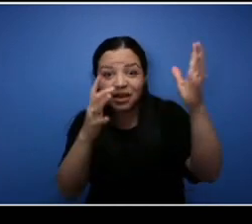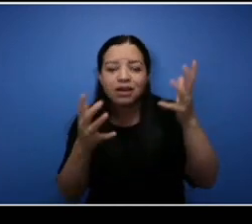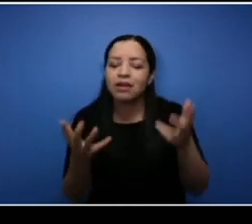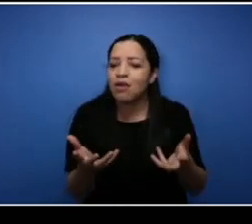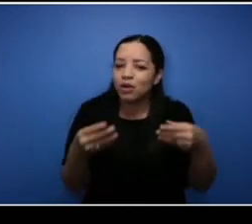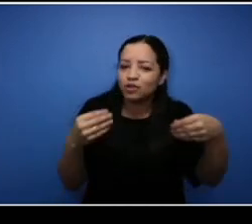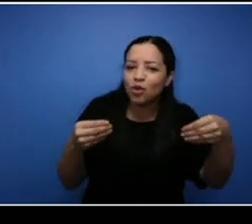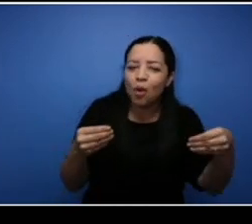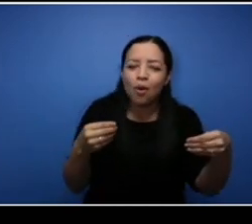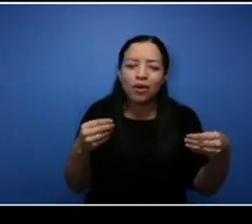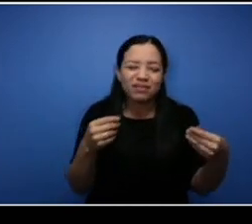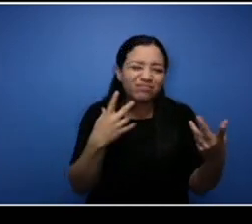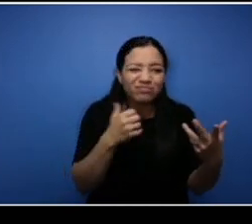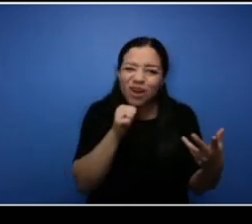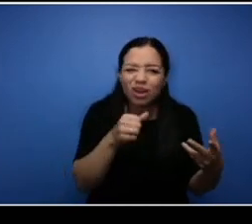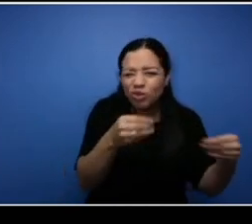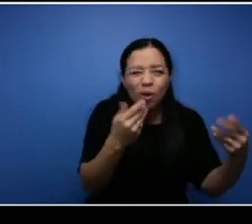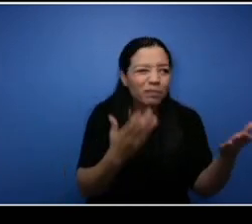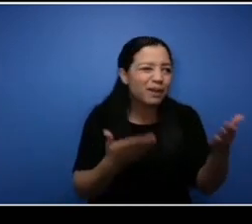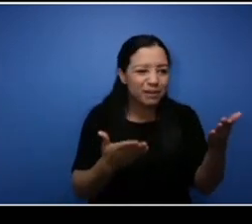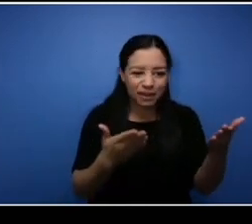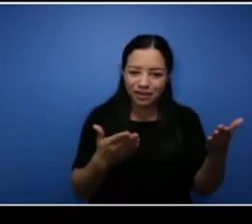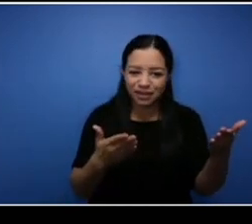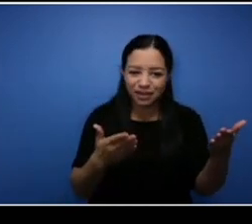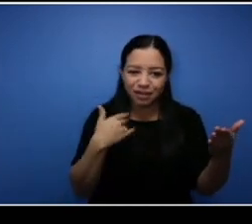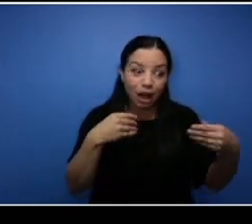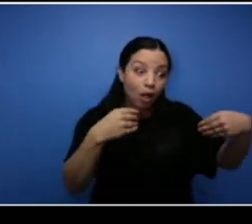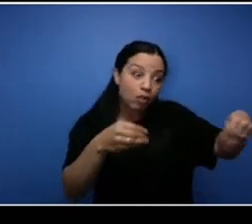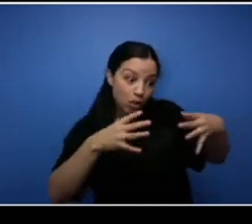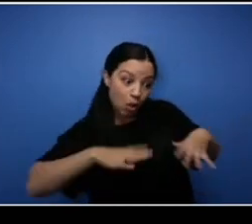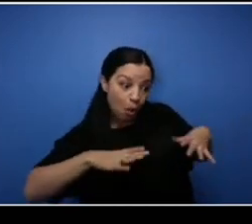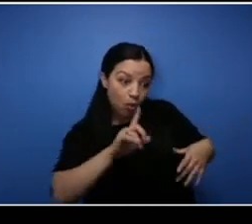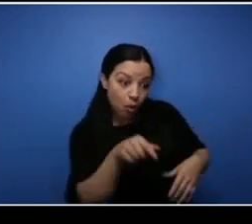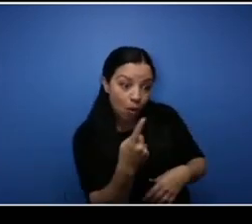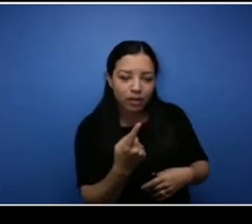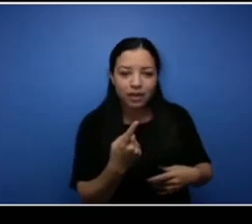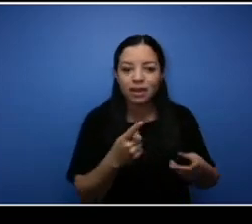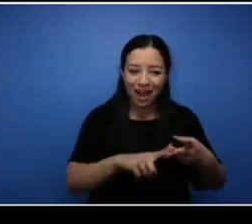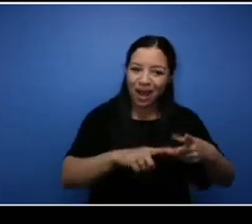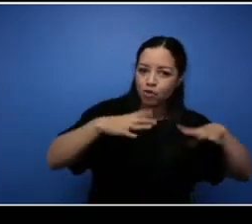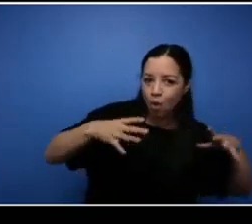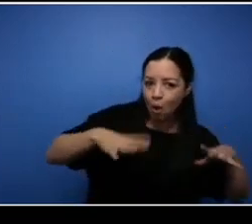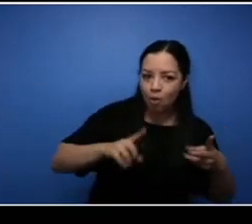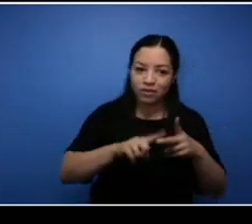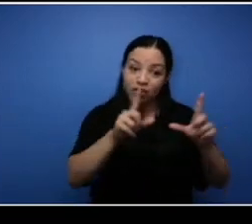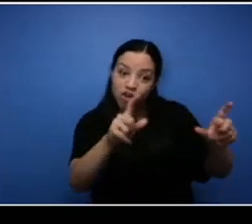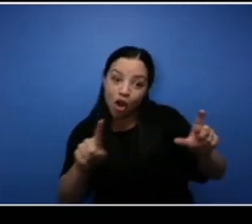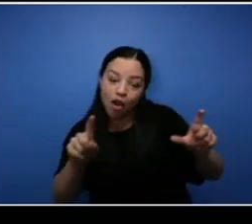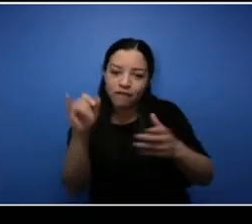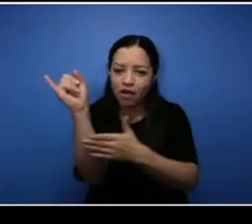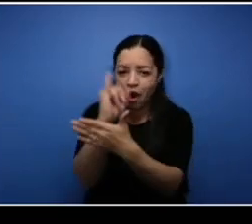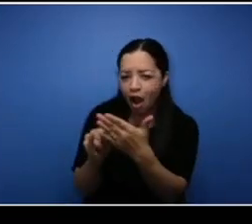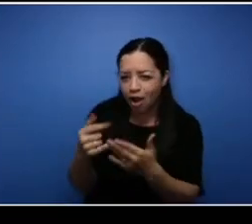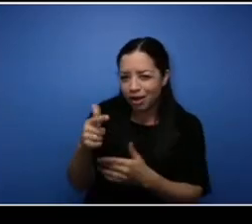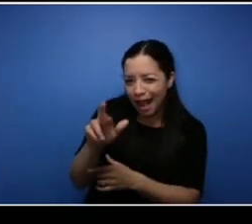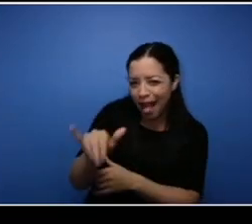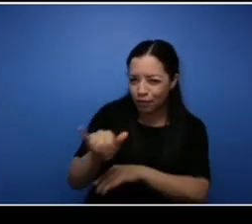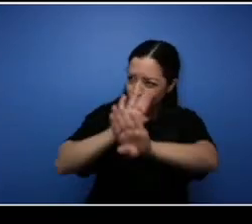just a store um that sells clothes, does photography and an art gallery, all in the same same place